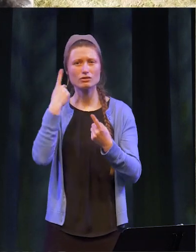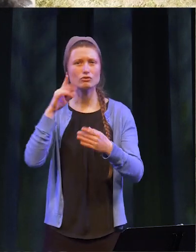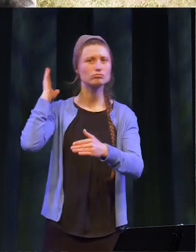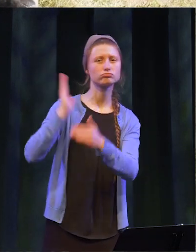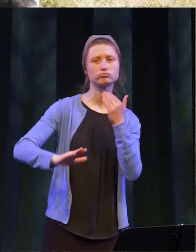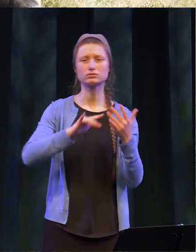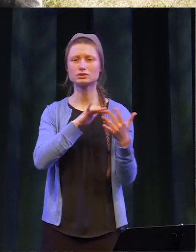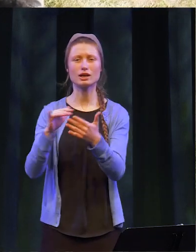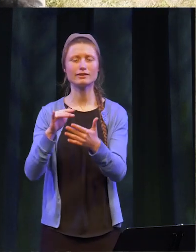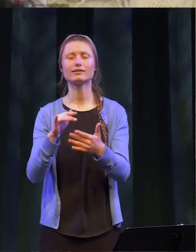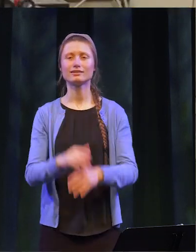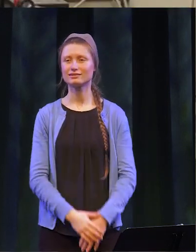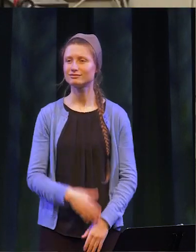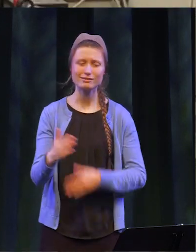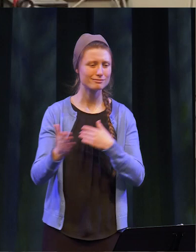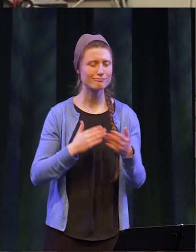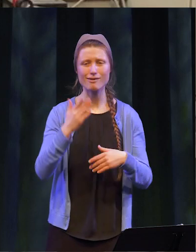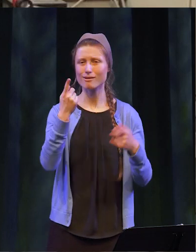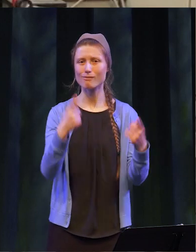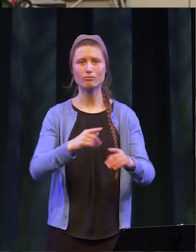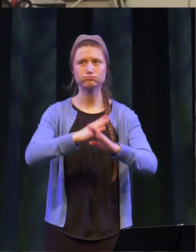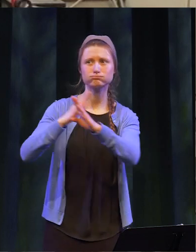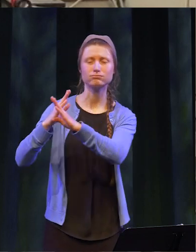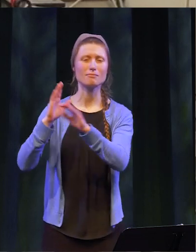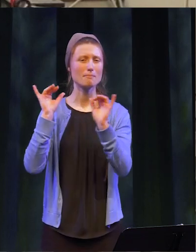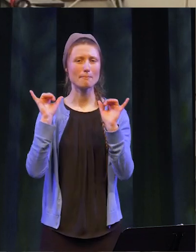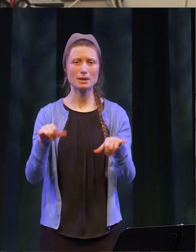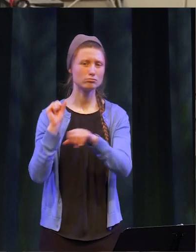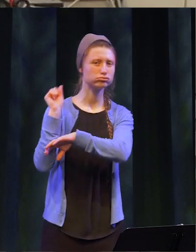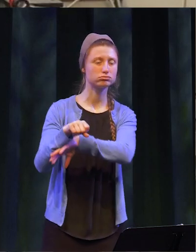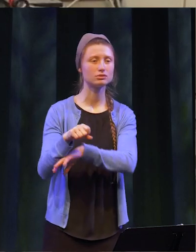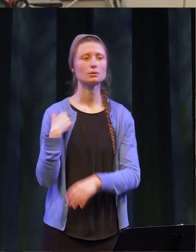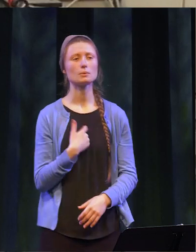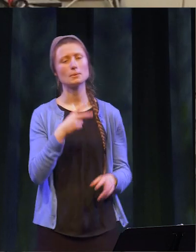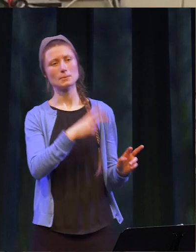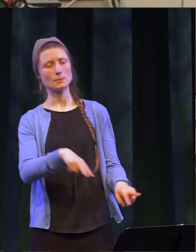your studies, no matter the obstacles thrown in your way. You are to be admired, lauded, and